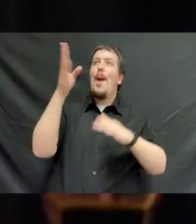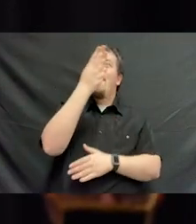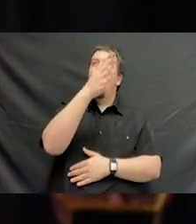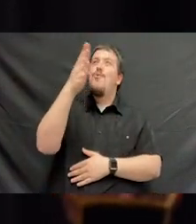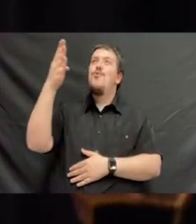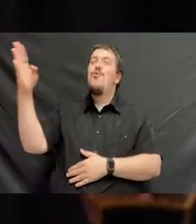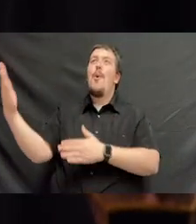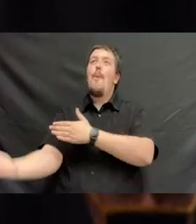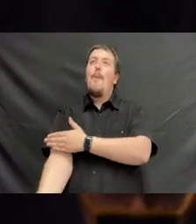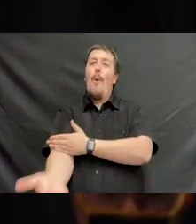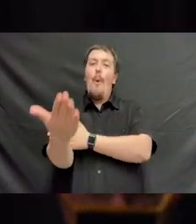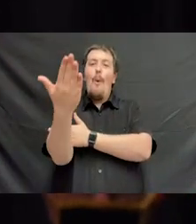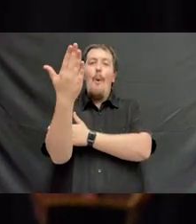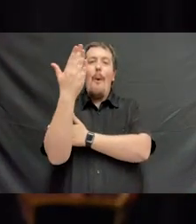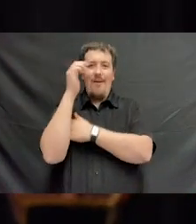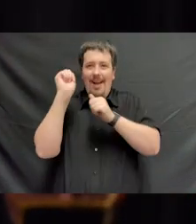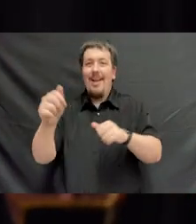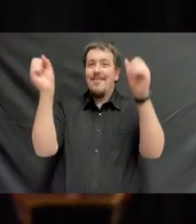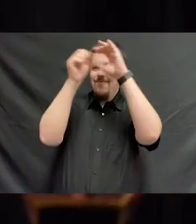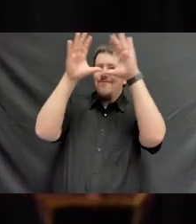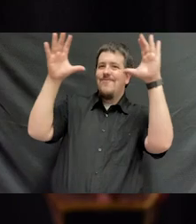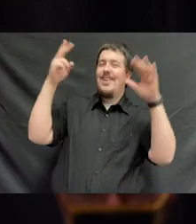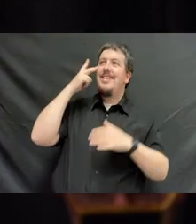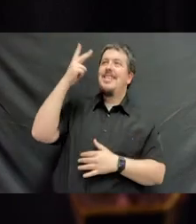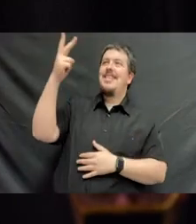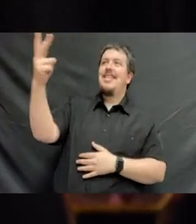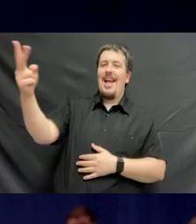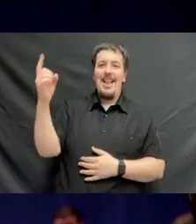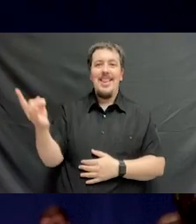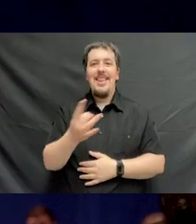Oh, I can see the light of a clear blue morning